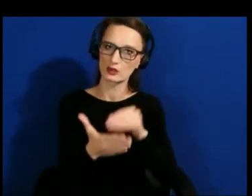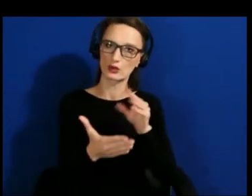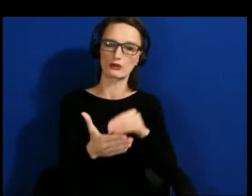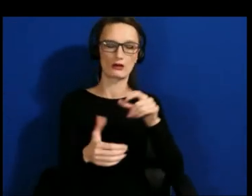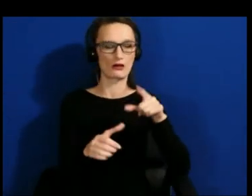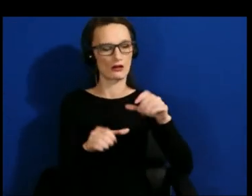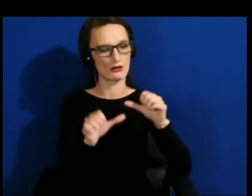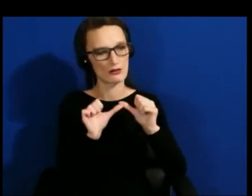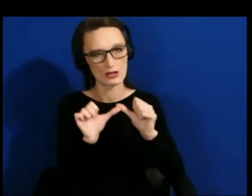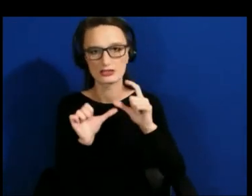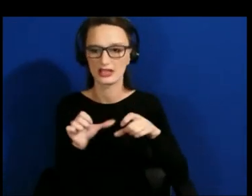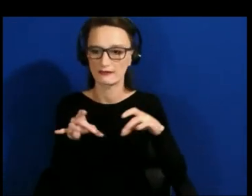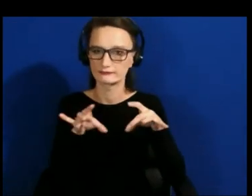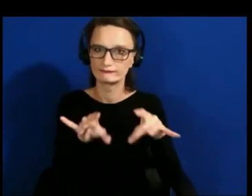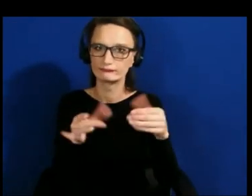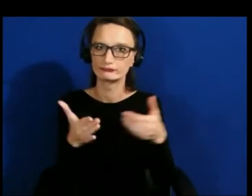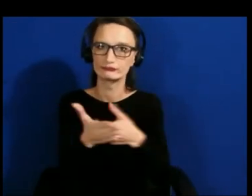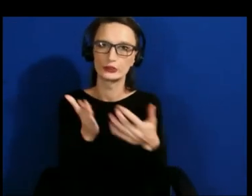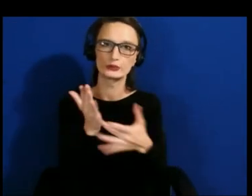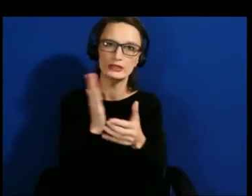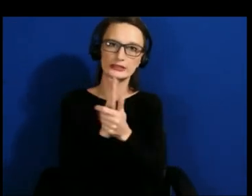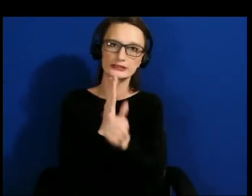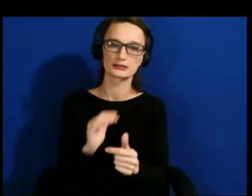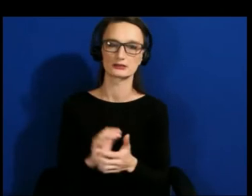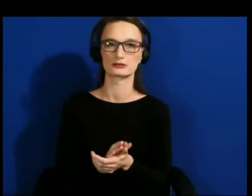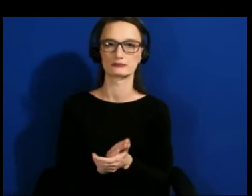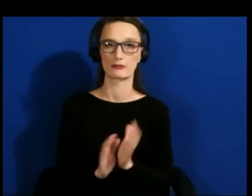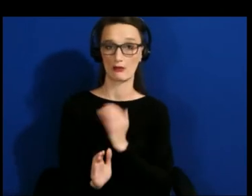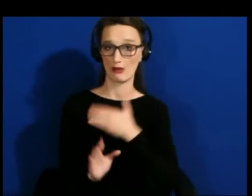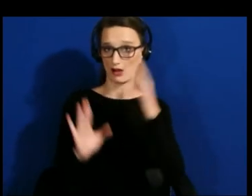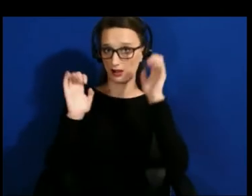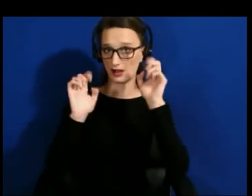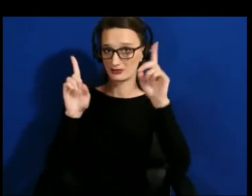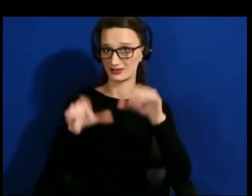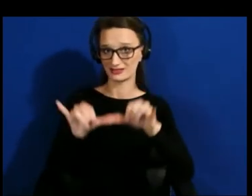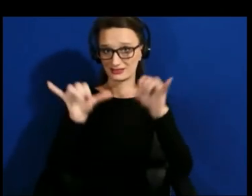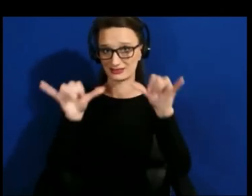The education system hasn't been capable of delivering that and